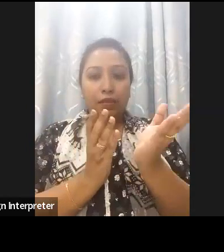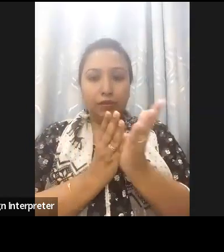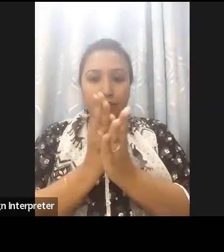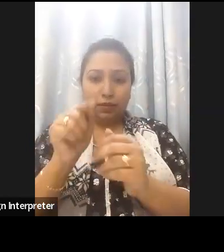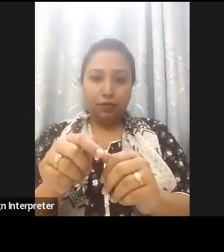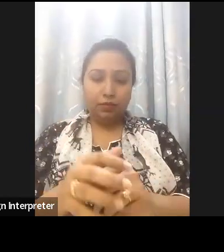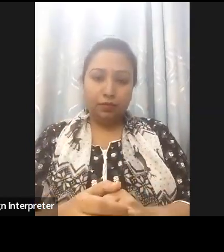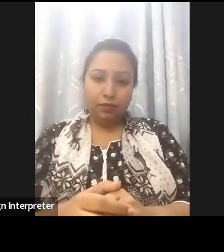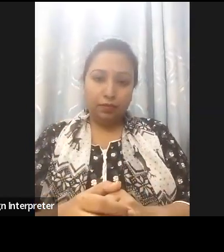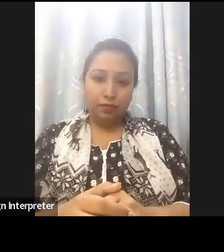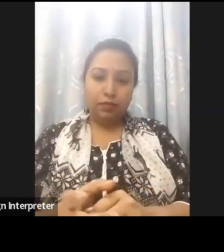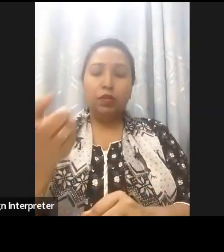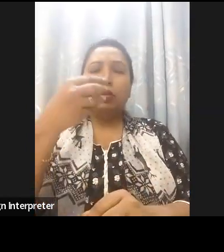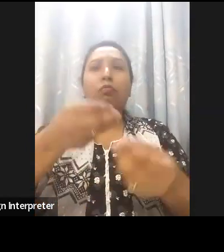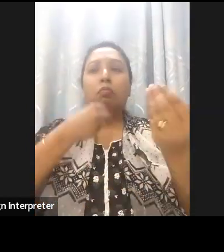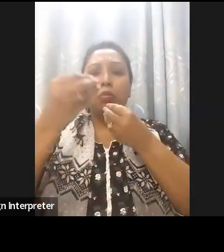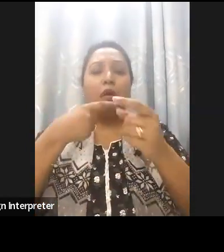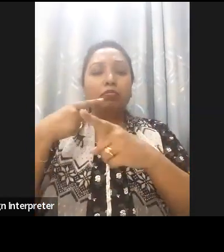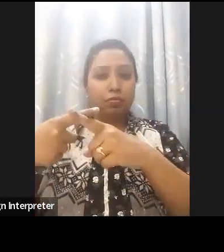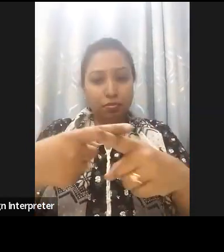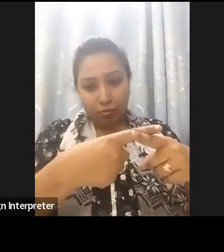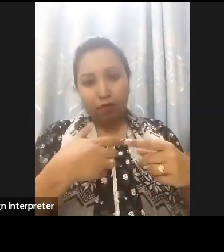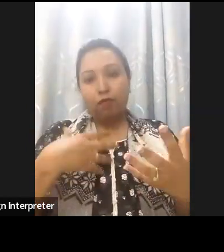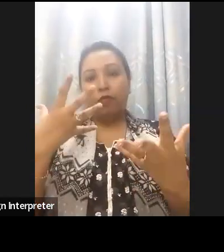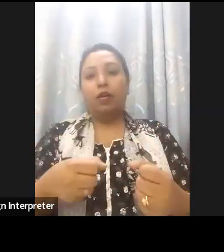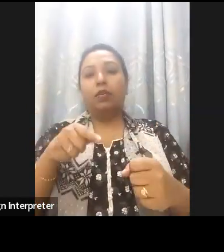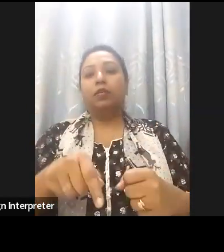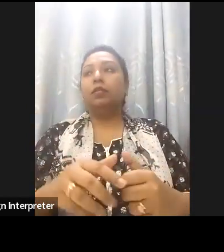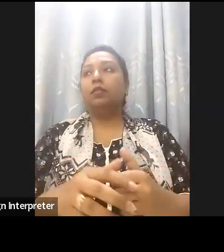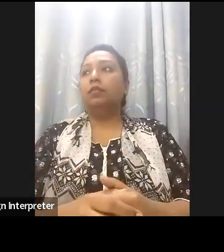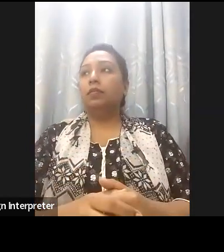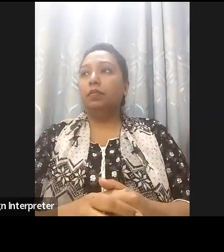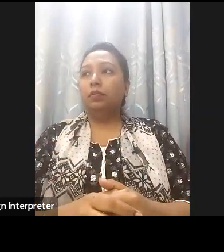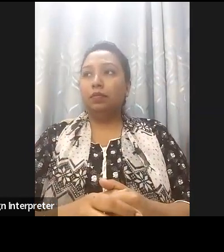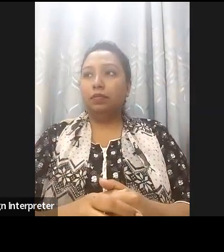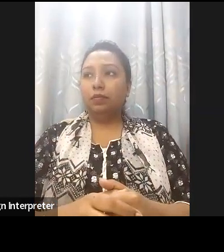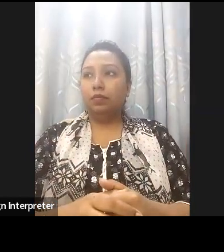to share with others the practices that you've been doing. I think that the Disability